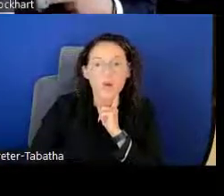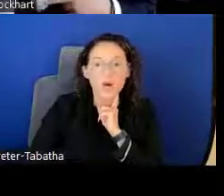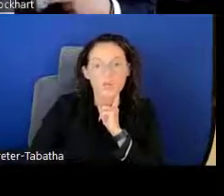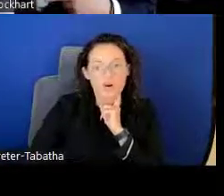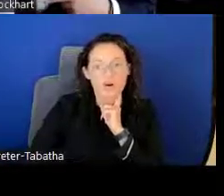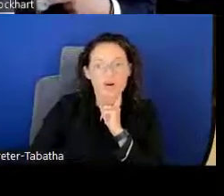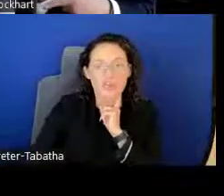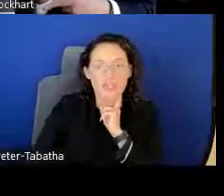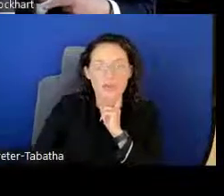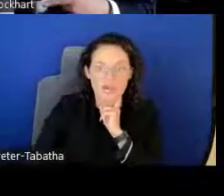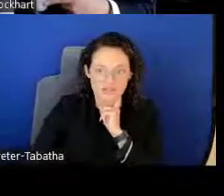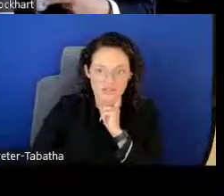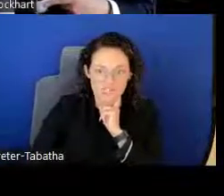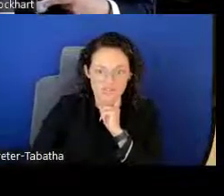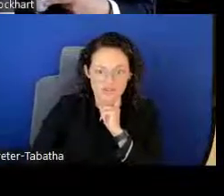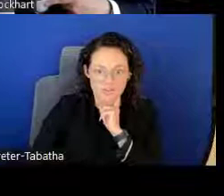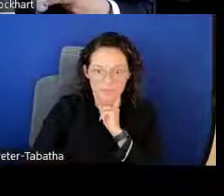What we call the impostor syndrome.